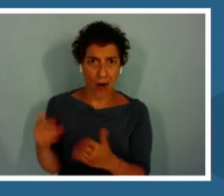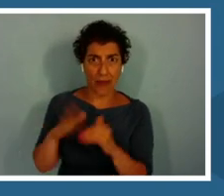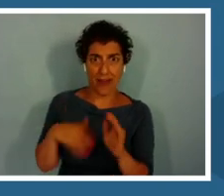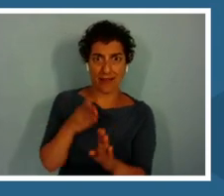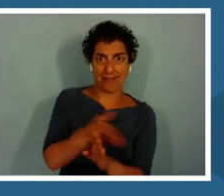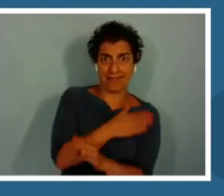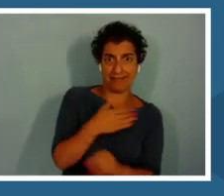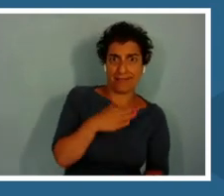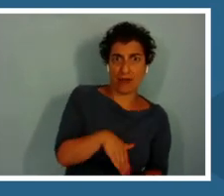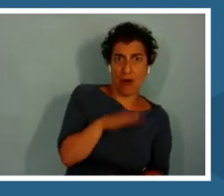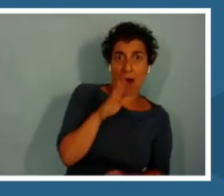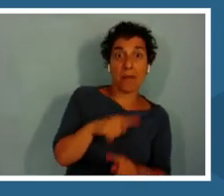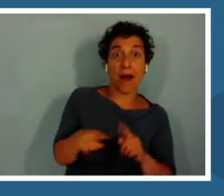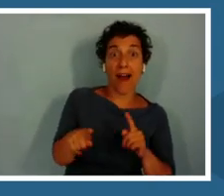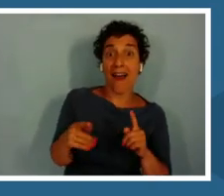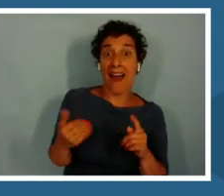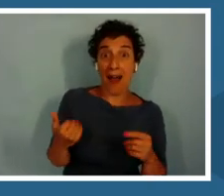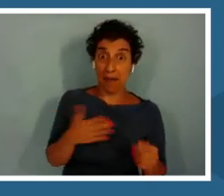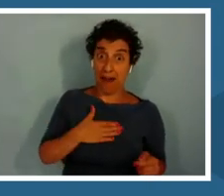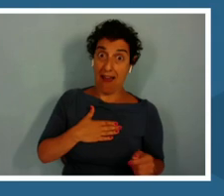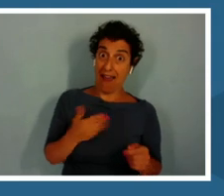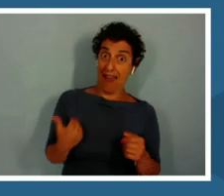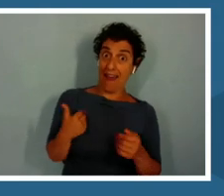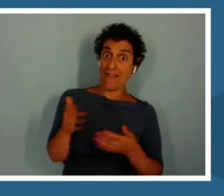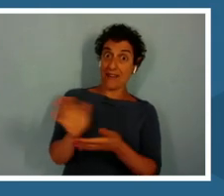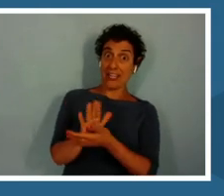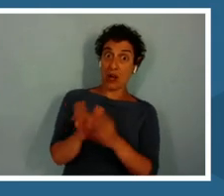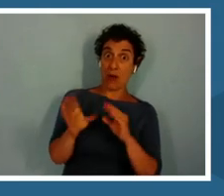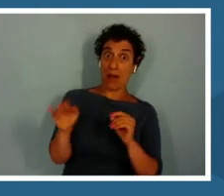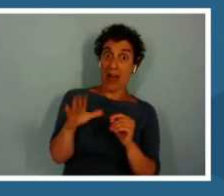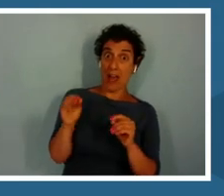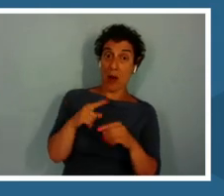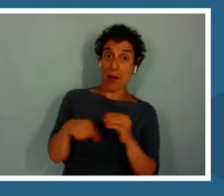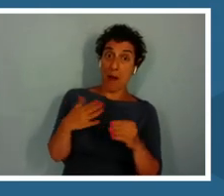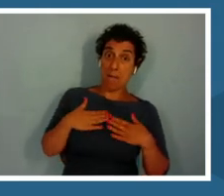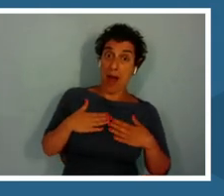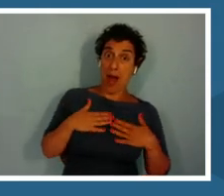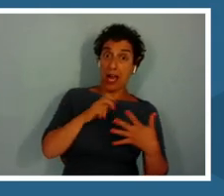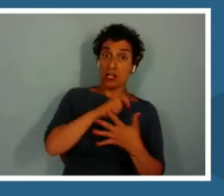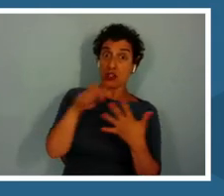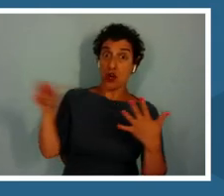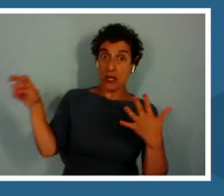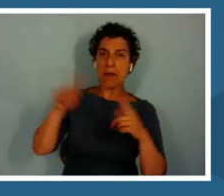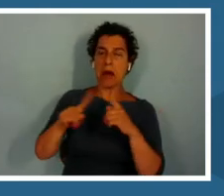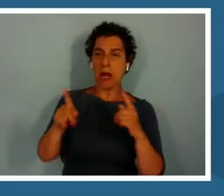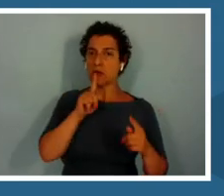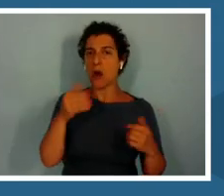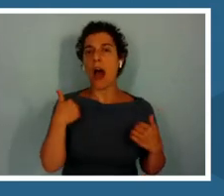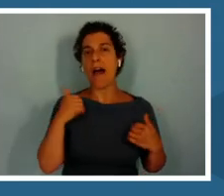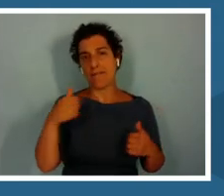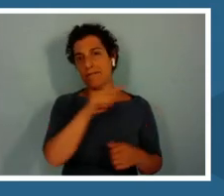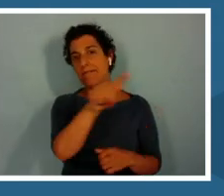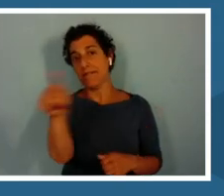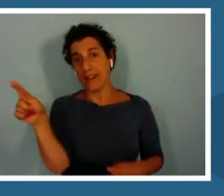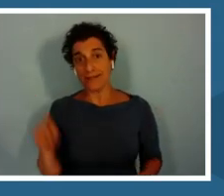I don't have a biography about might journey but there are some online. That is my time.